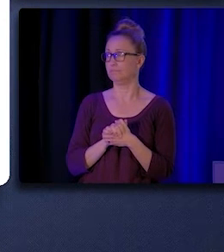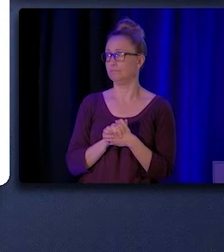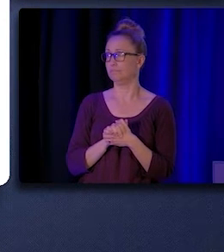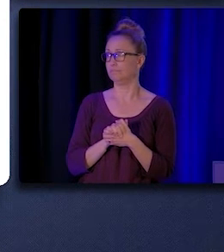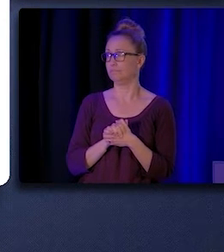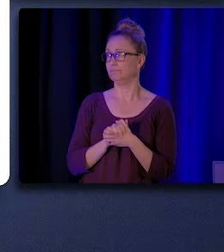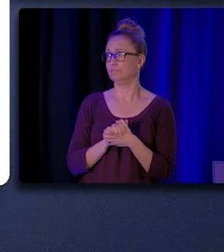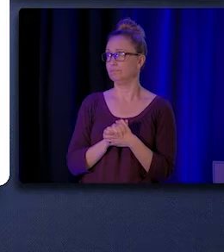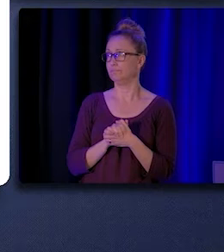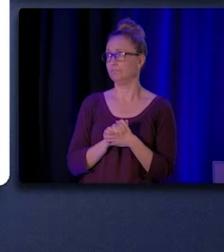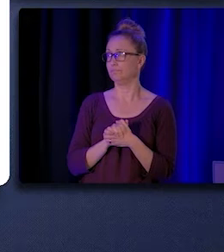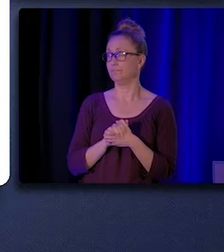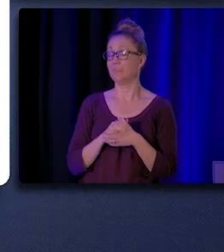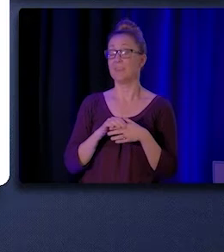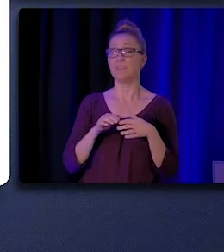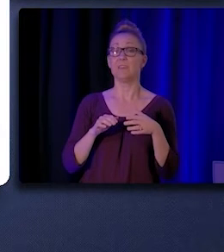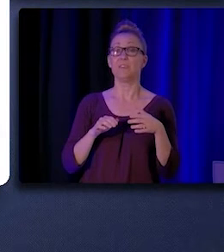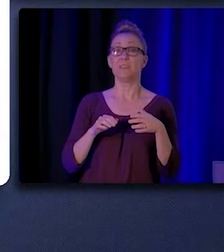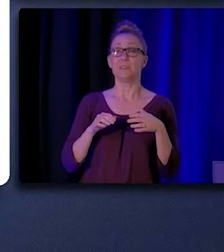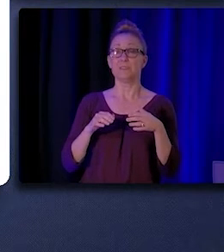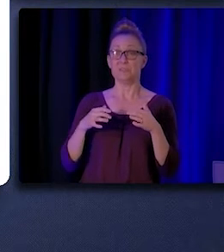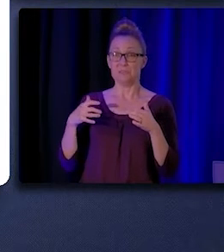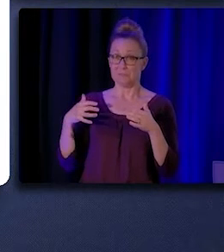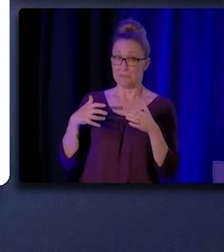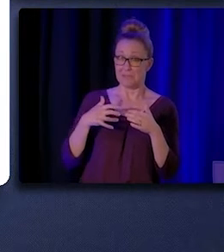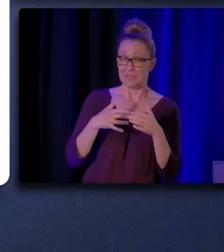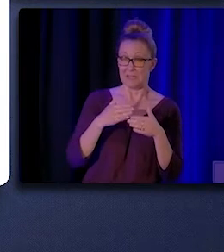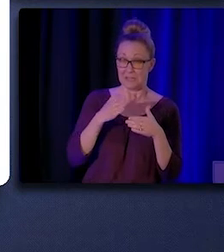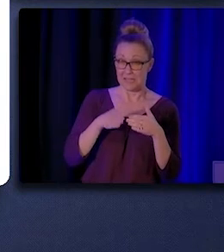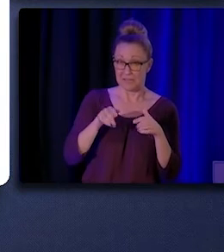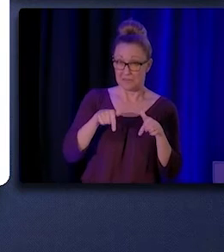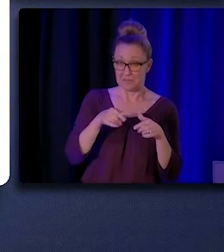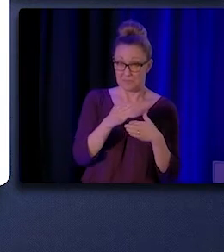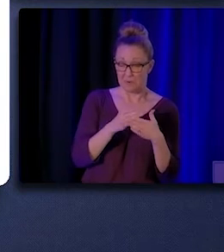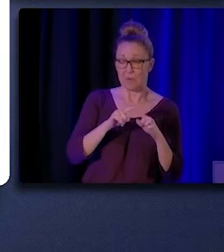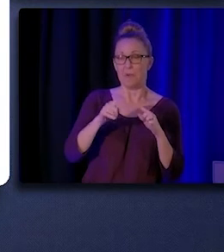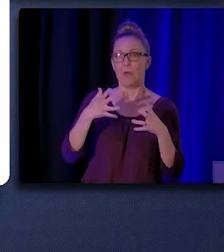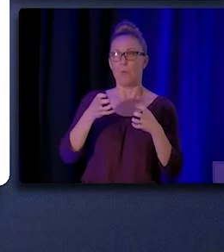So as I begin to wrap up today, I would like to leave everyone with a few key takeaways.